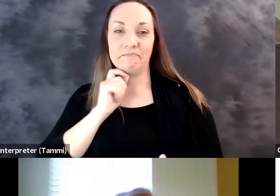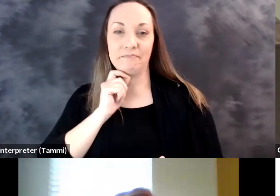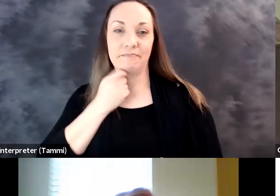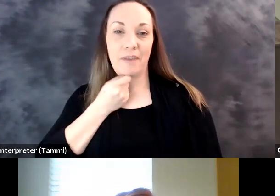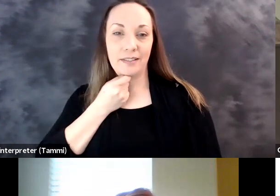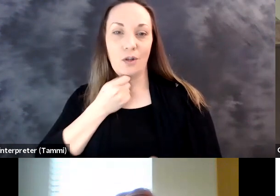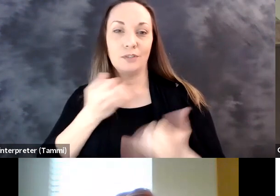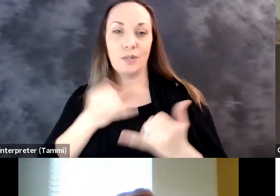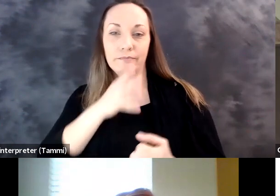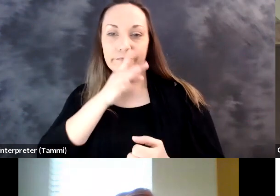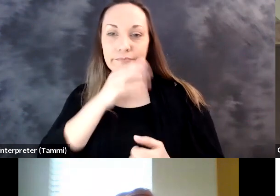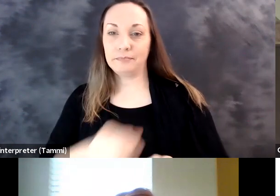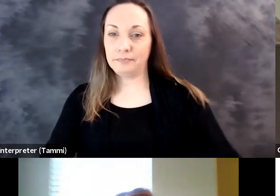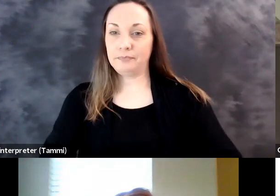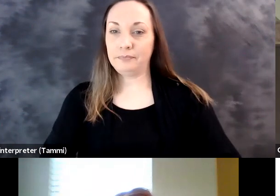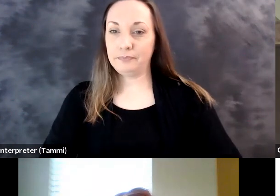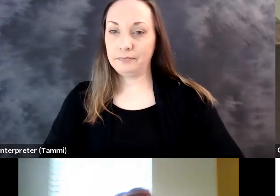go. Maria, we have you still -- there you